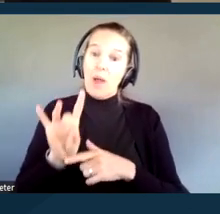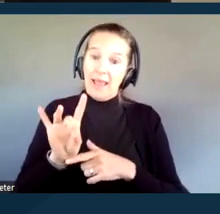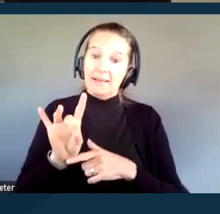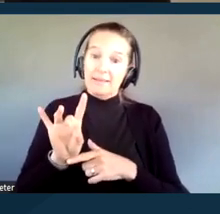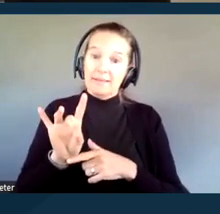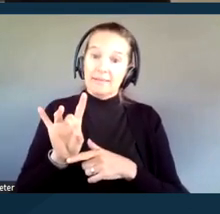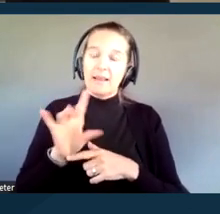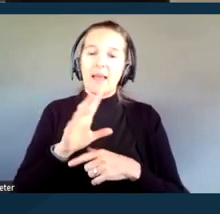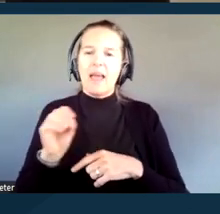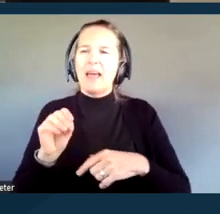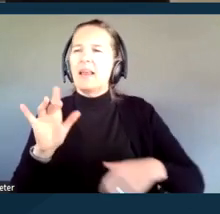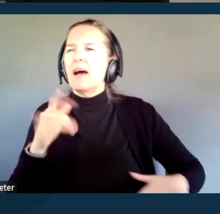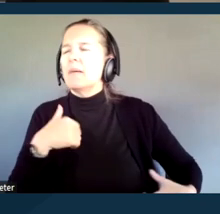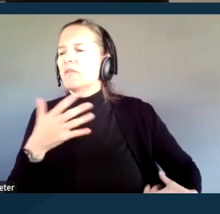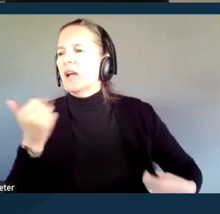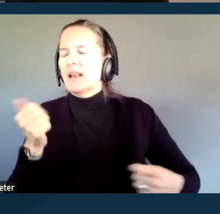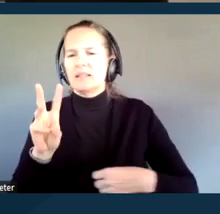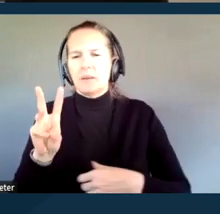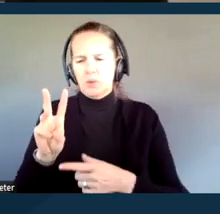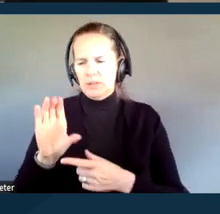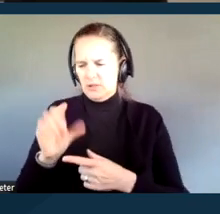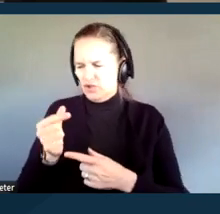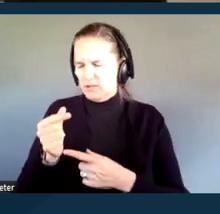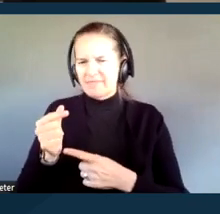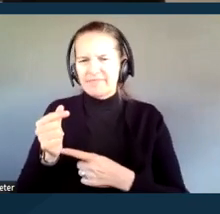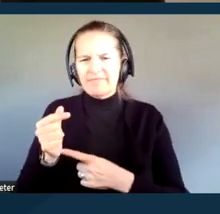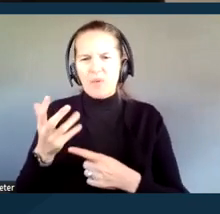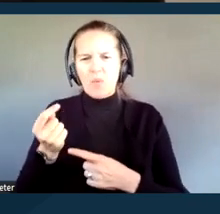which I'm forgetting what that stands for in the moment,